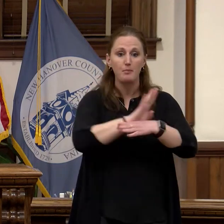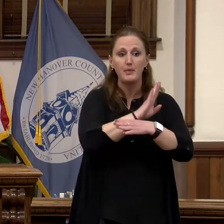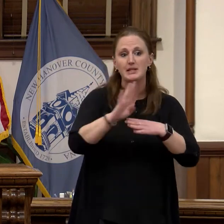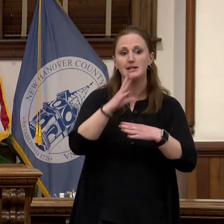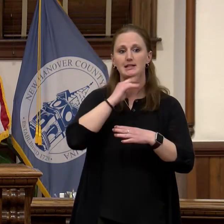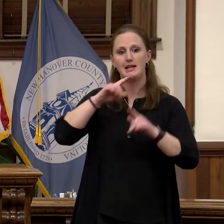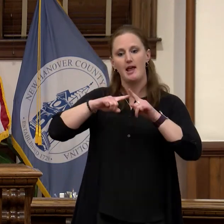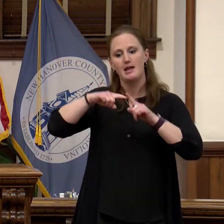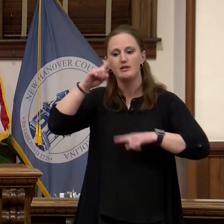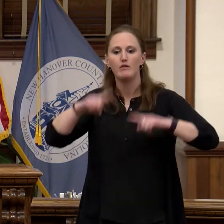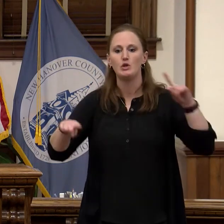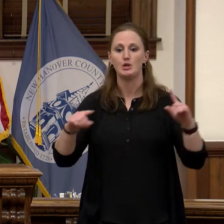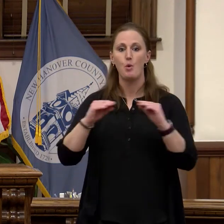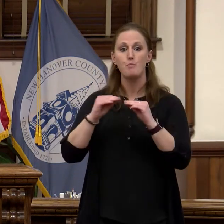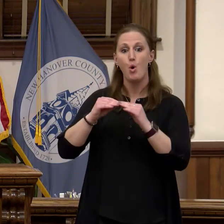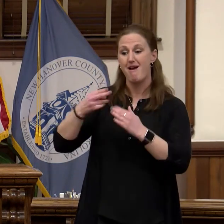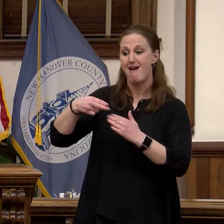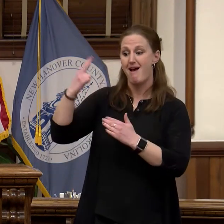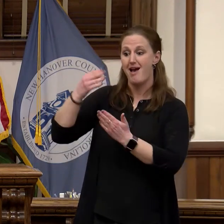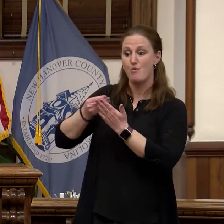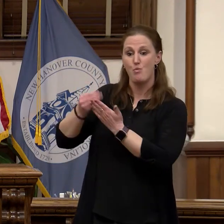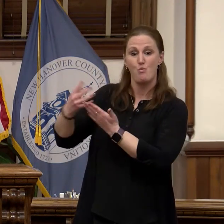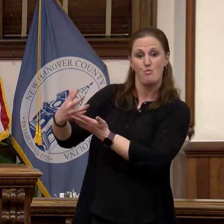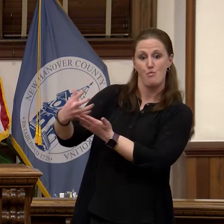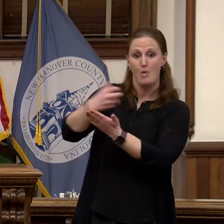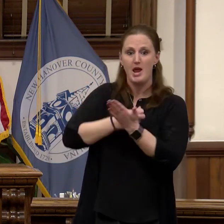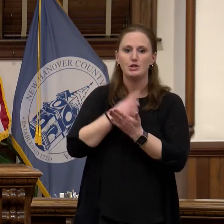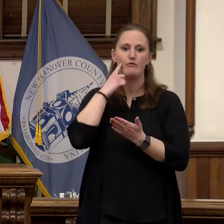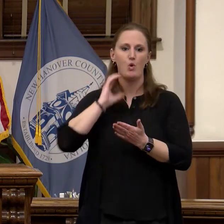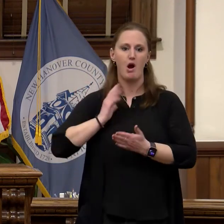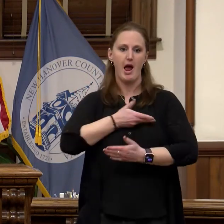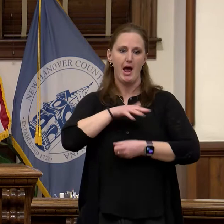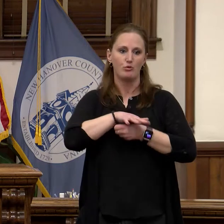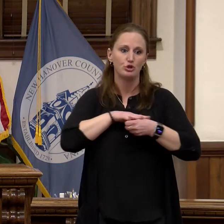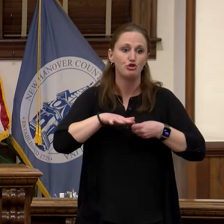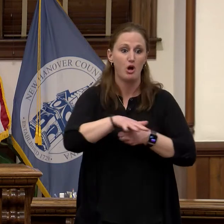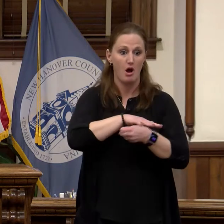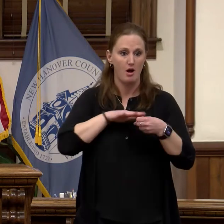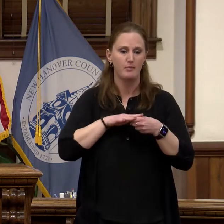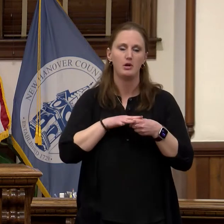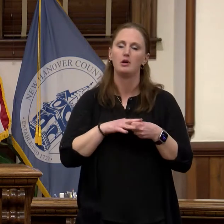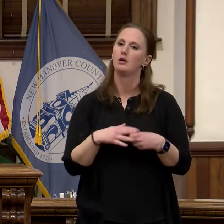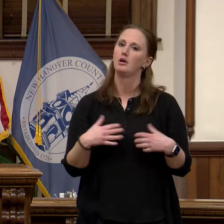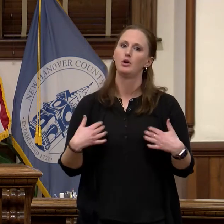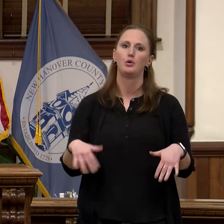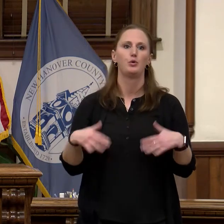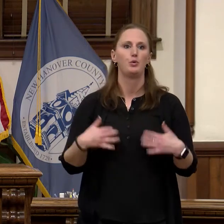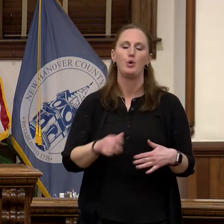wage jobs to come to our region. We have some incredibly dedicated public